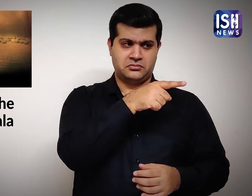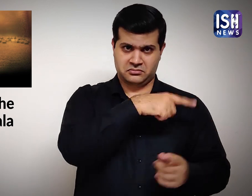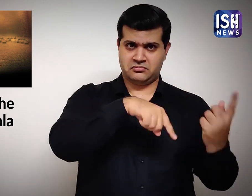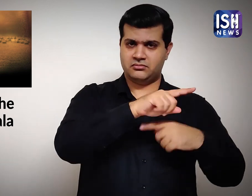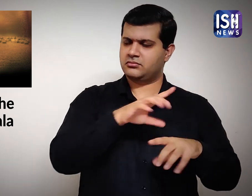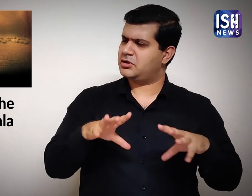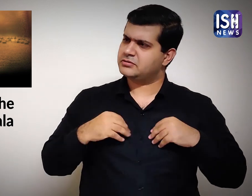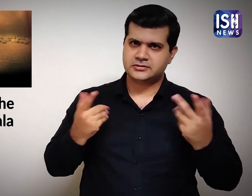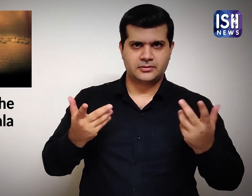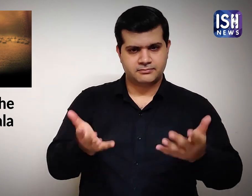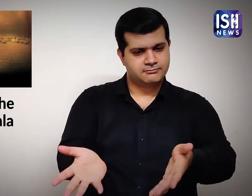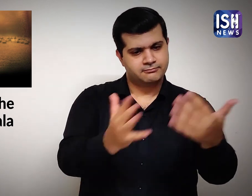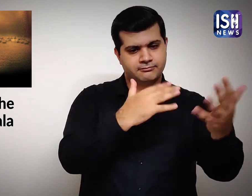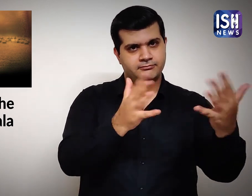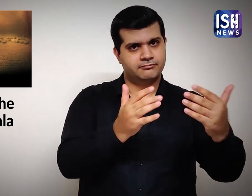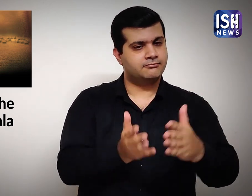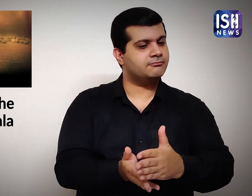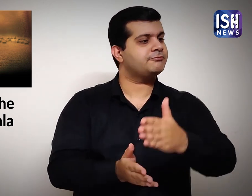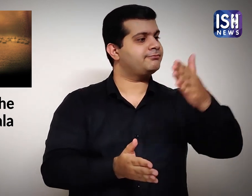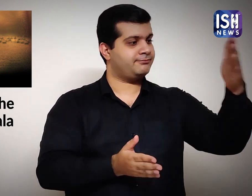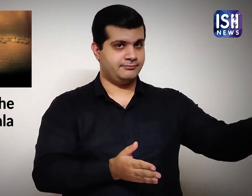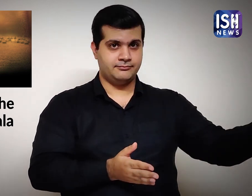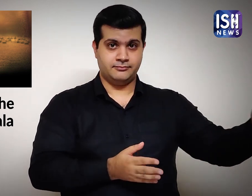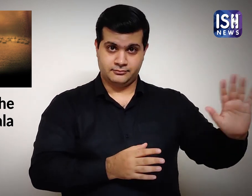Hussain accepted and moved further away.